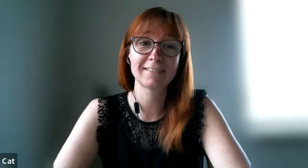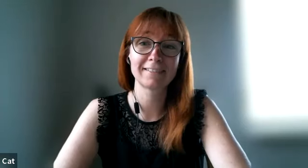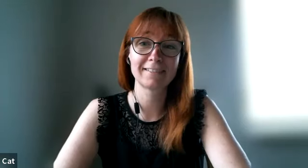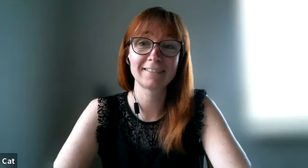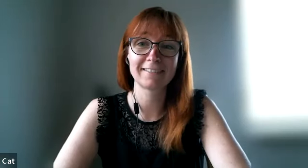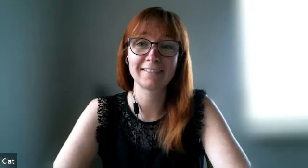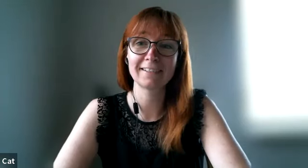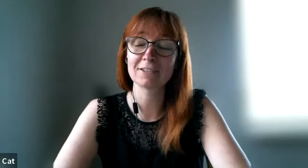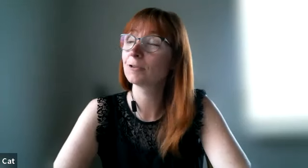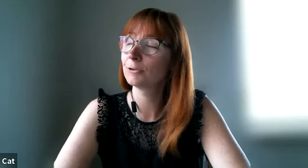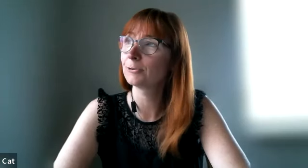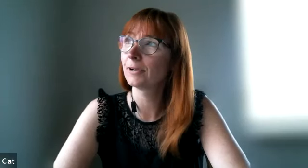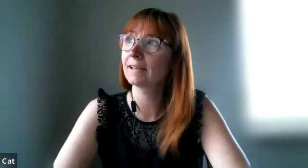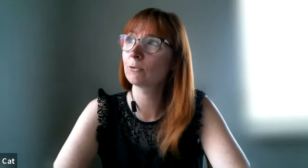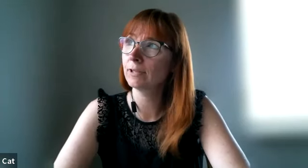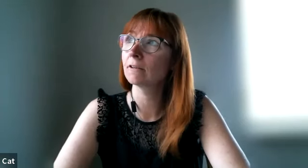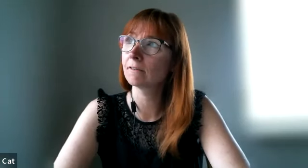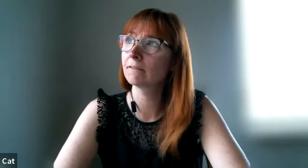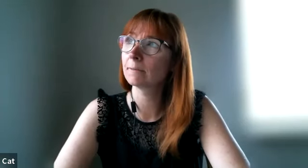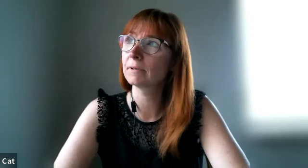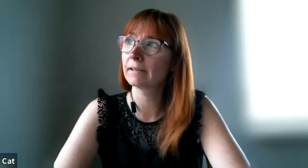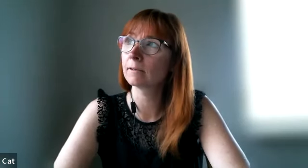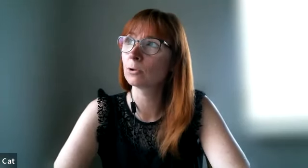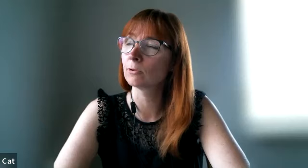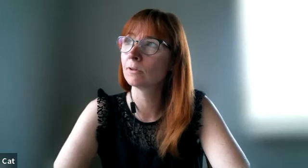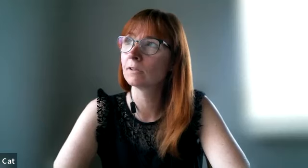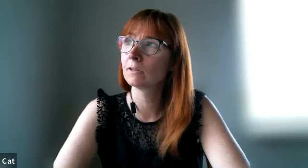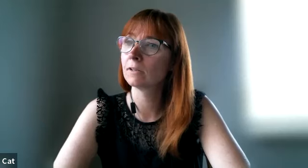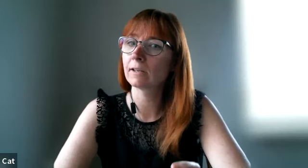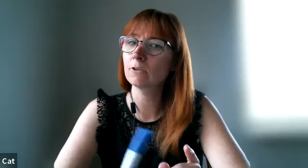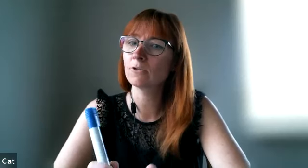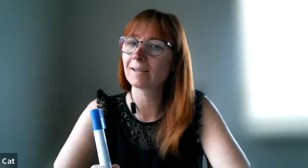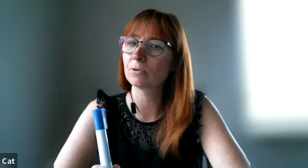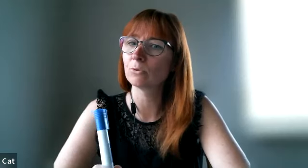okay i actually i like green a lot in pink and purple i also like blue